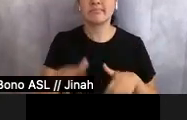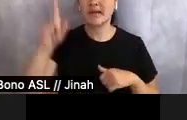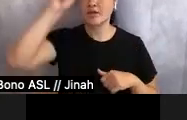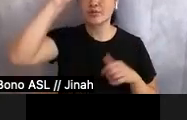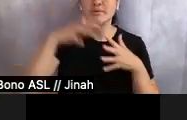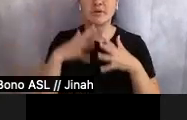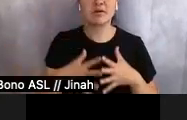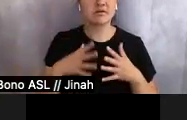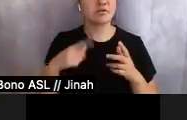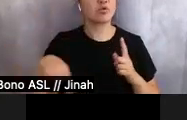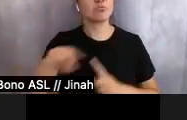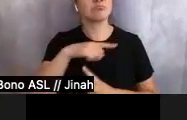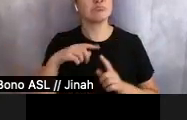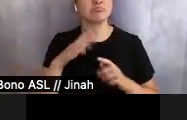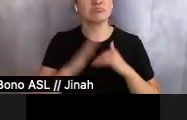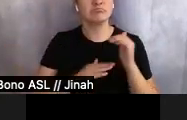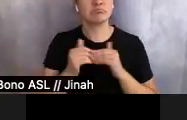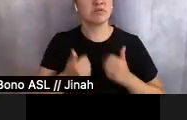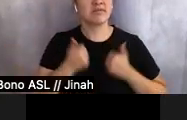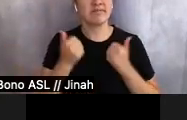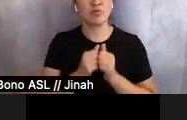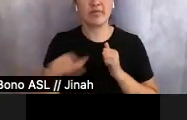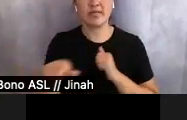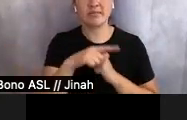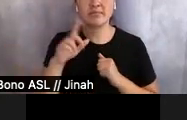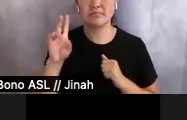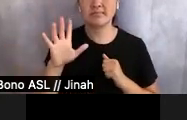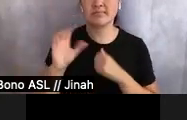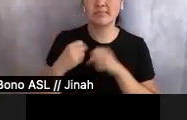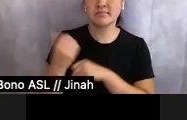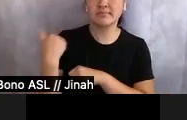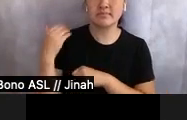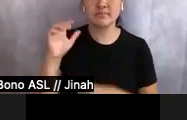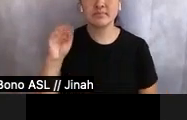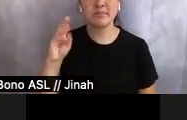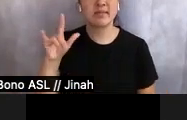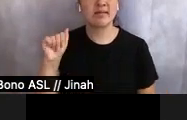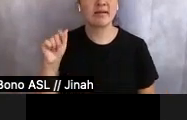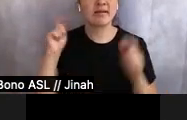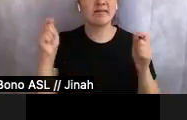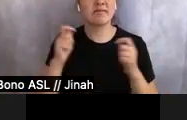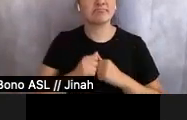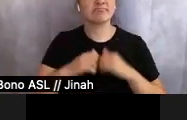them. Seventy five years ago the Camellia Festival was started by the ladies of Temple City to make